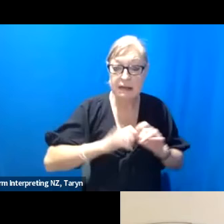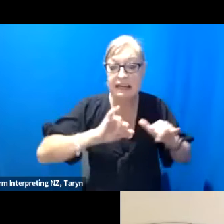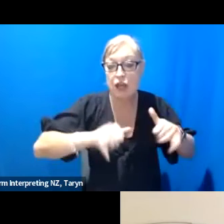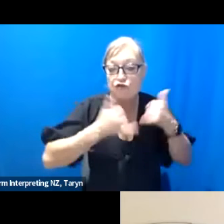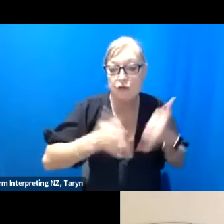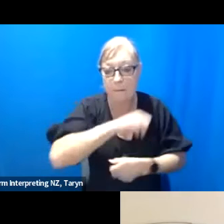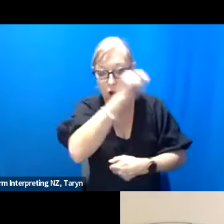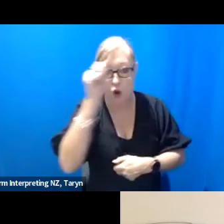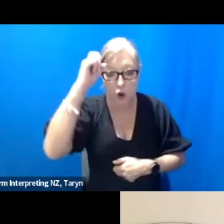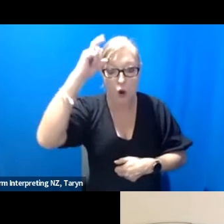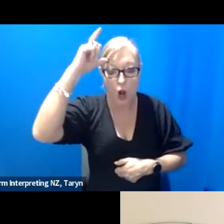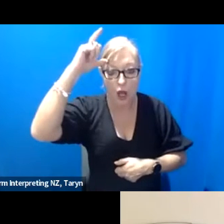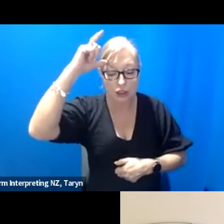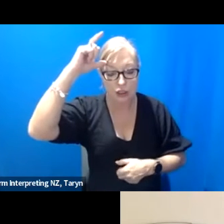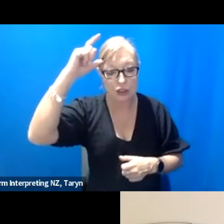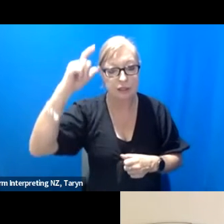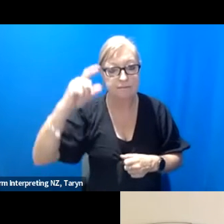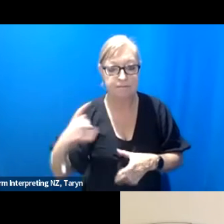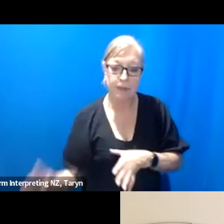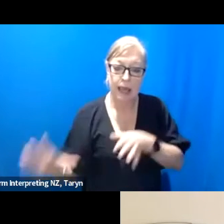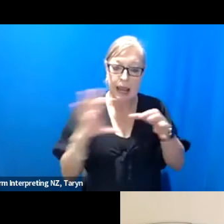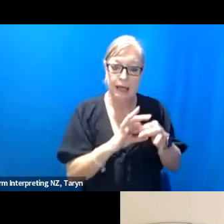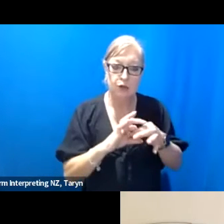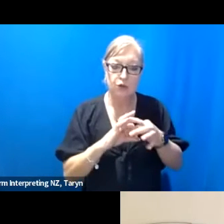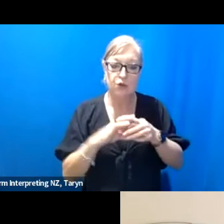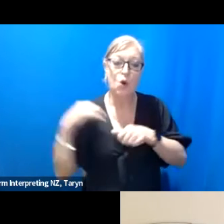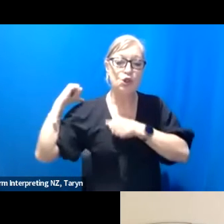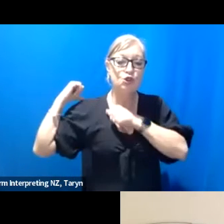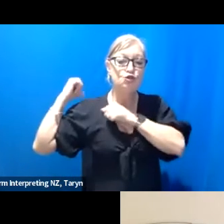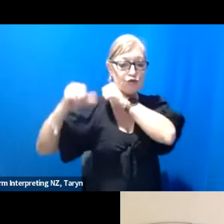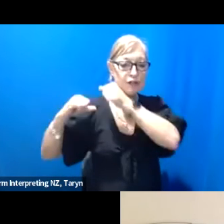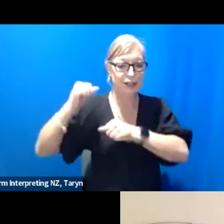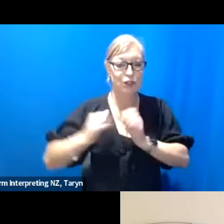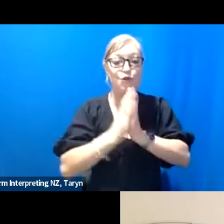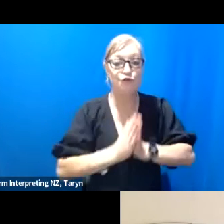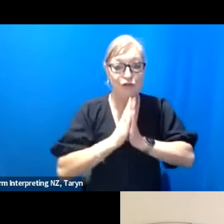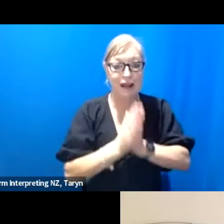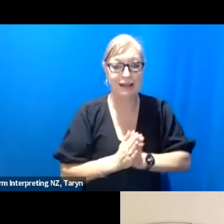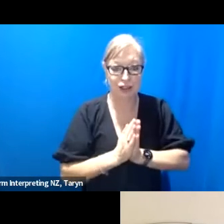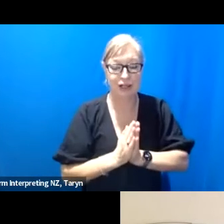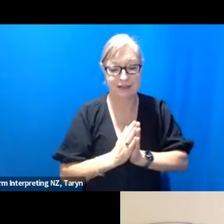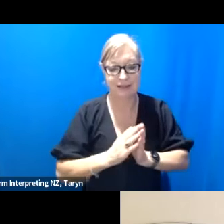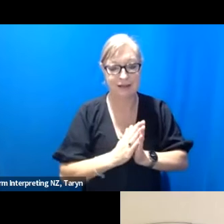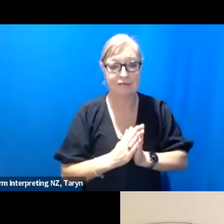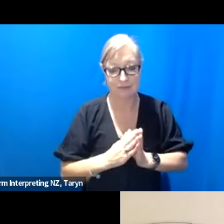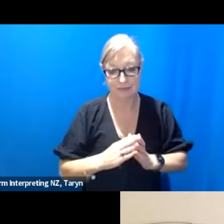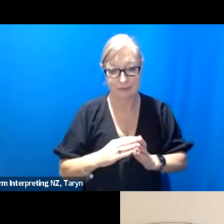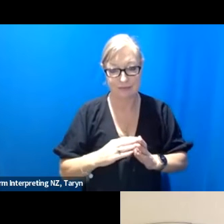with you know traditional religious practices, and you know this coming together in this, and